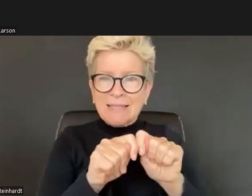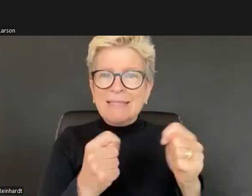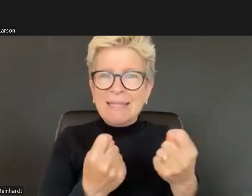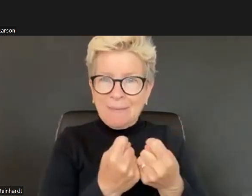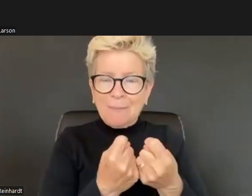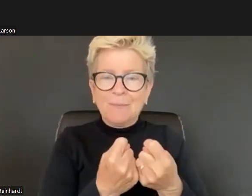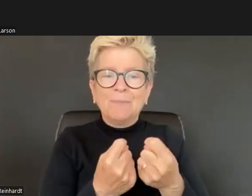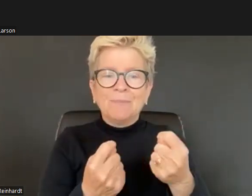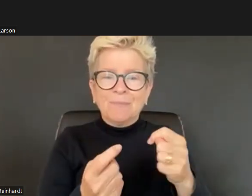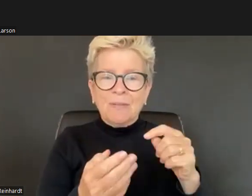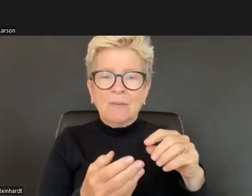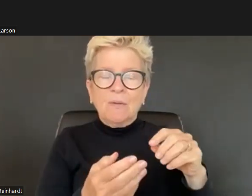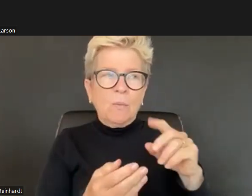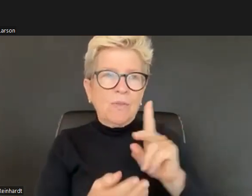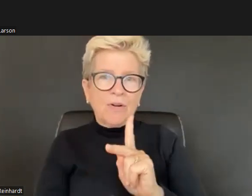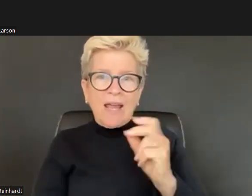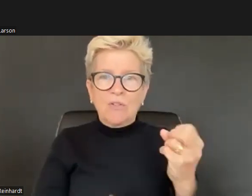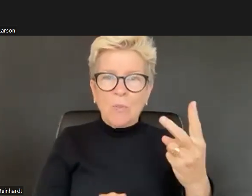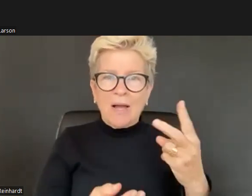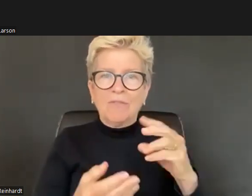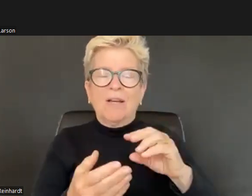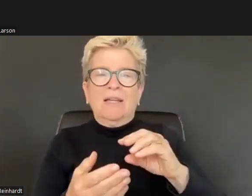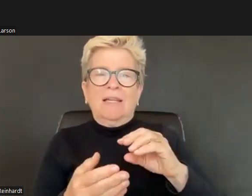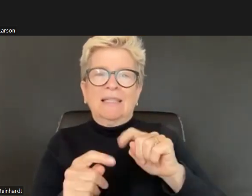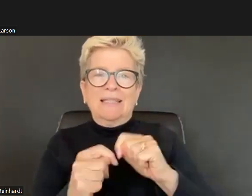Yeah.